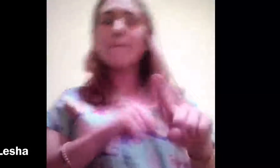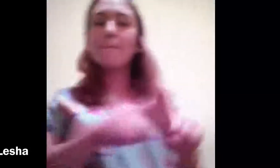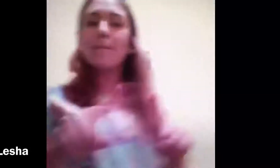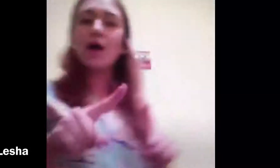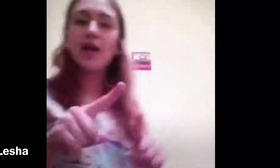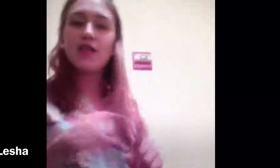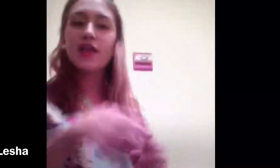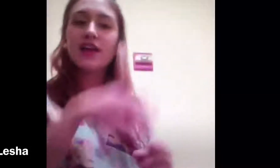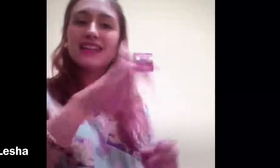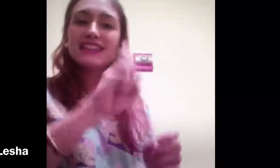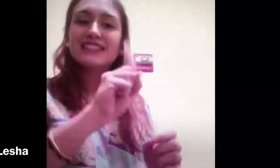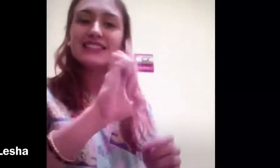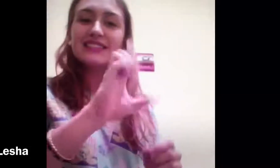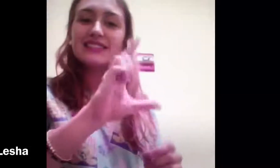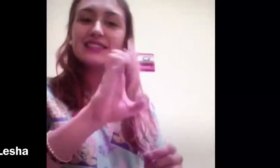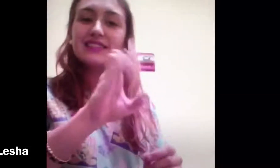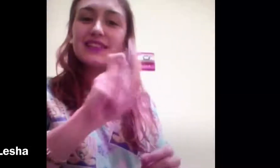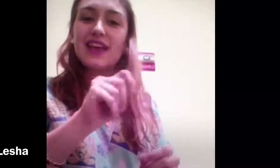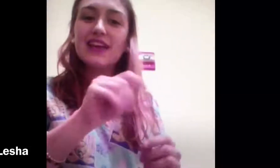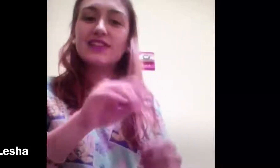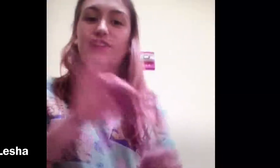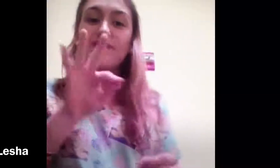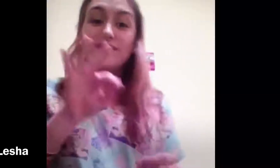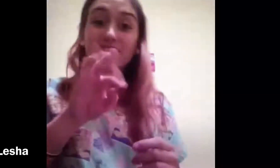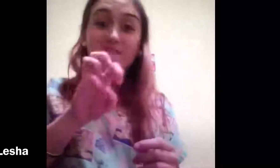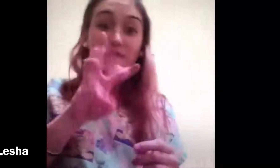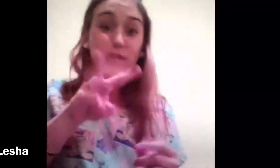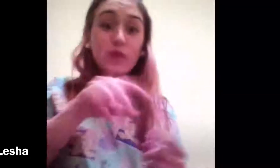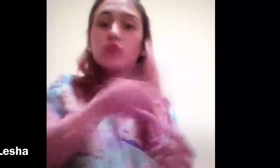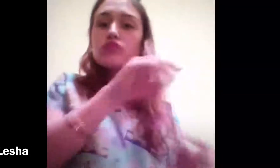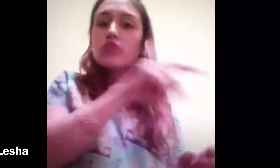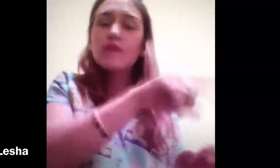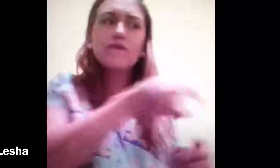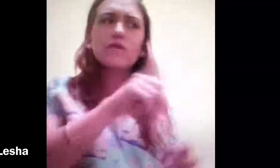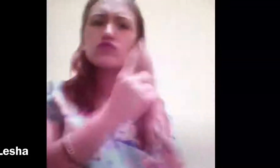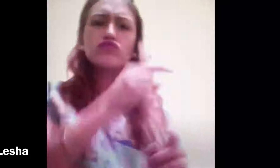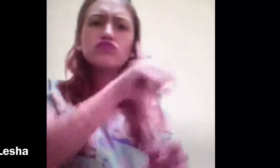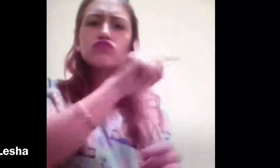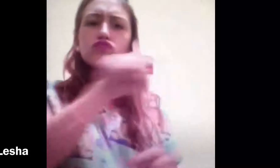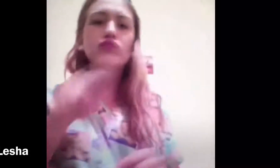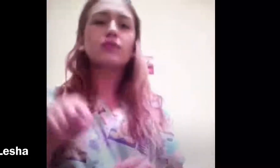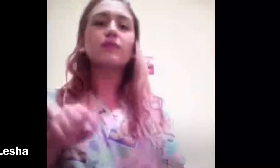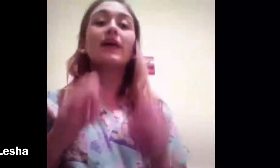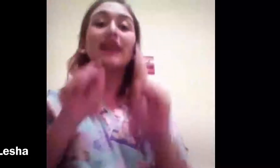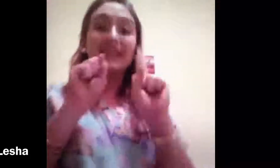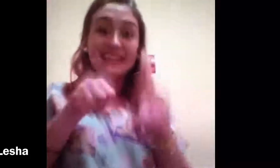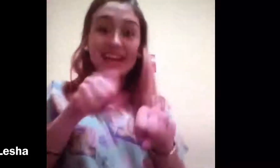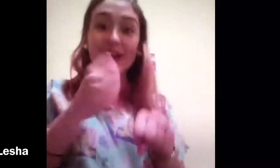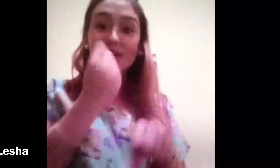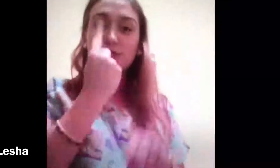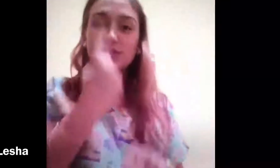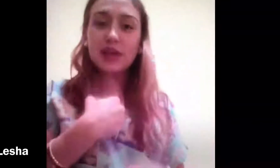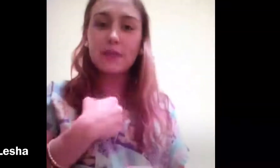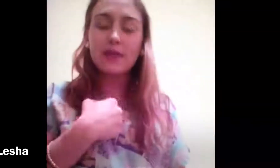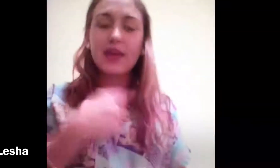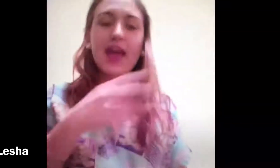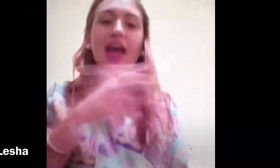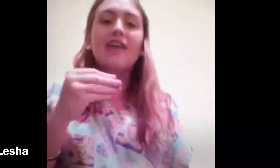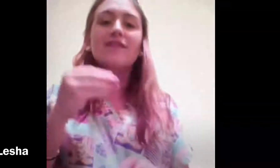But there are a select few who can understand me.